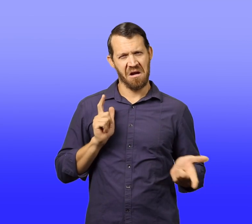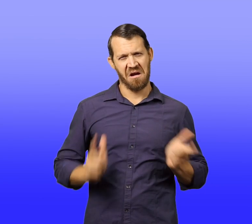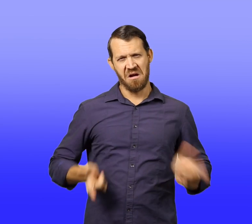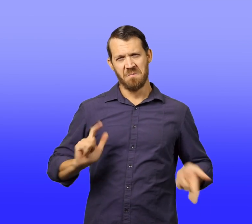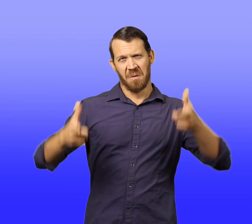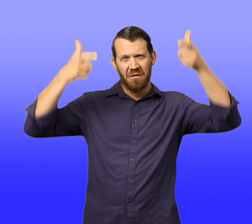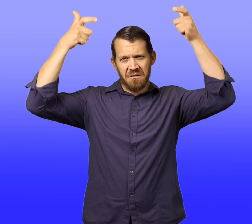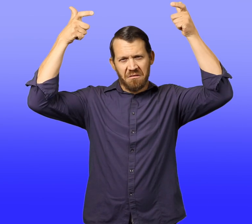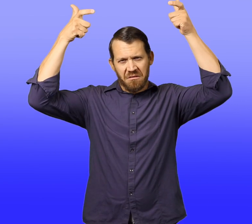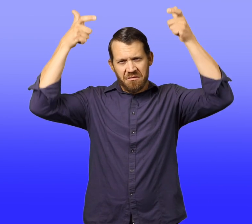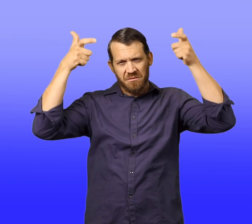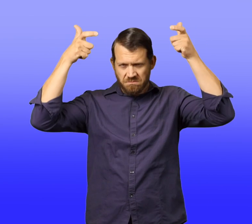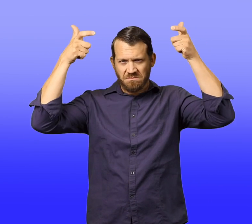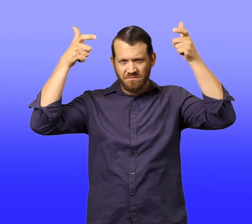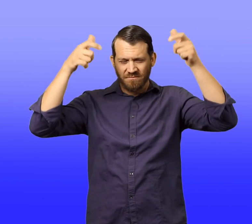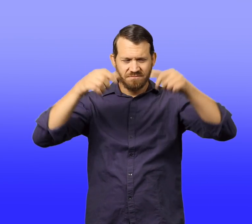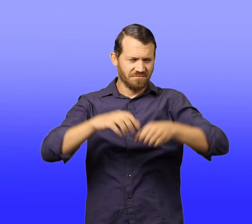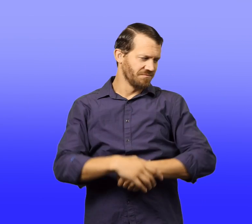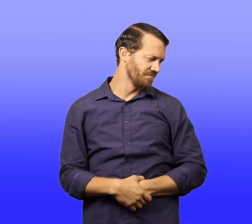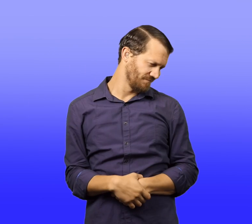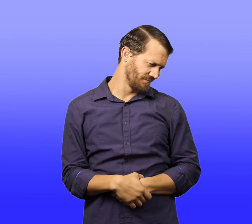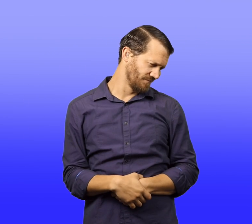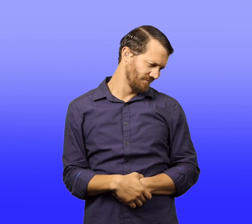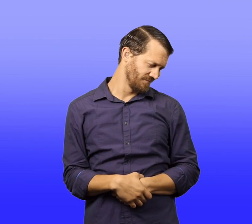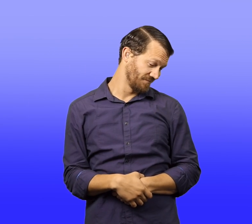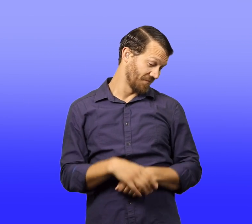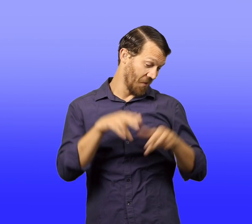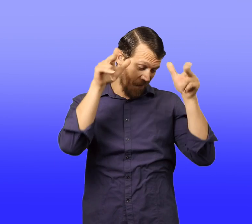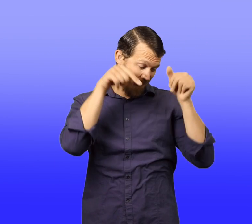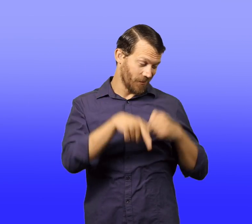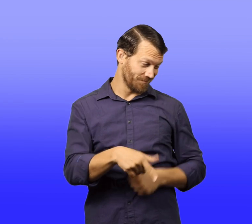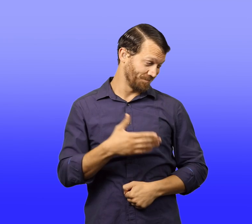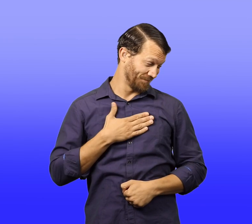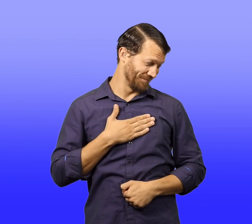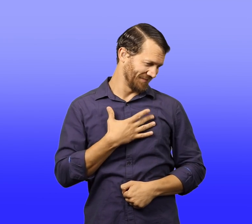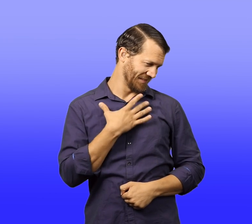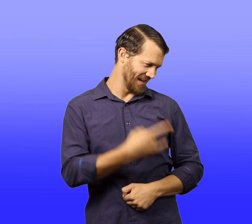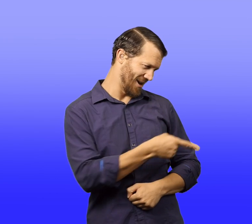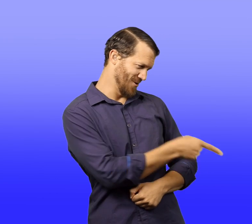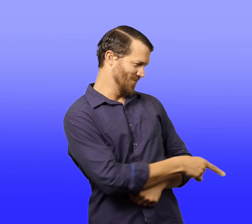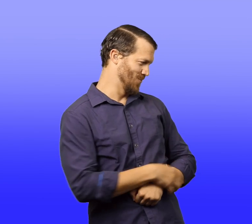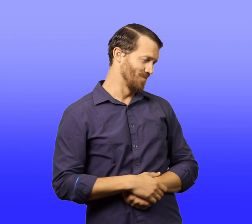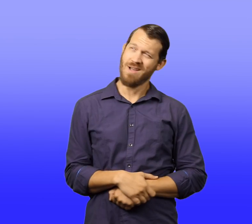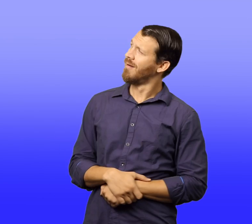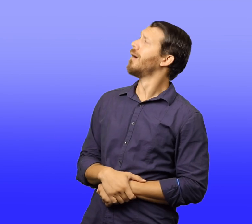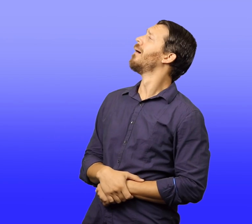In the cell was a woman wearing cowboy clothes. "My horse likes you," she said.